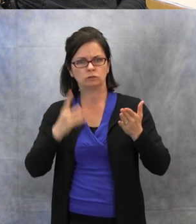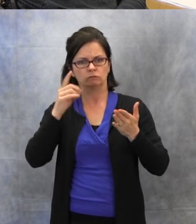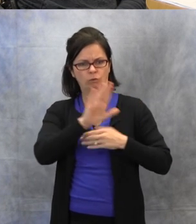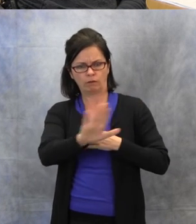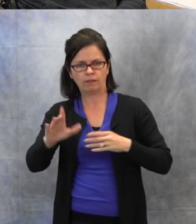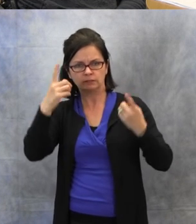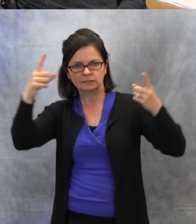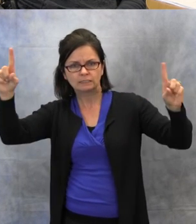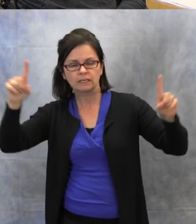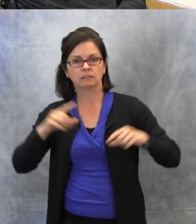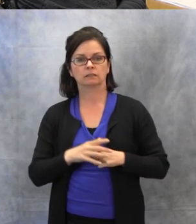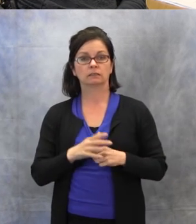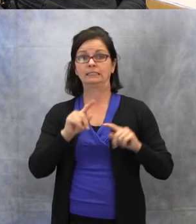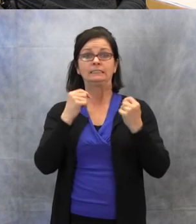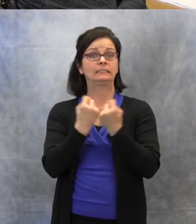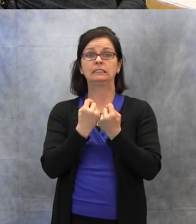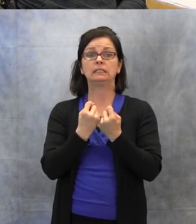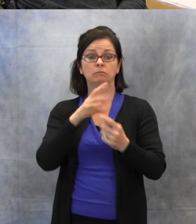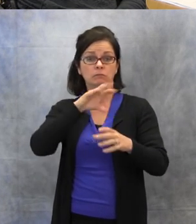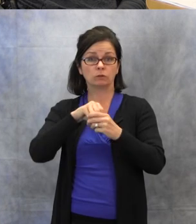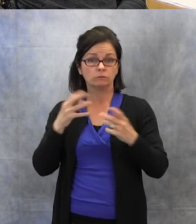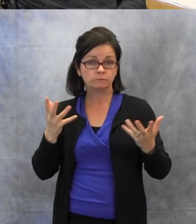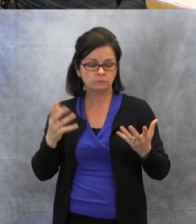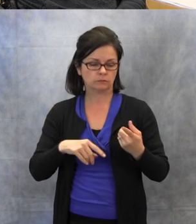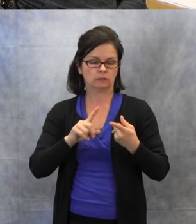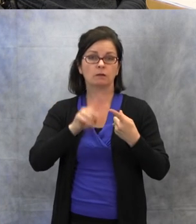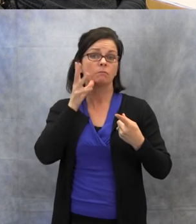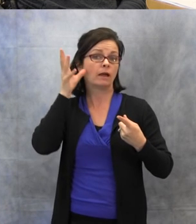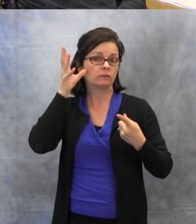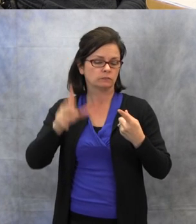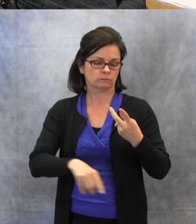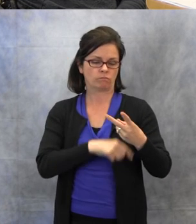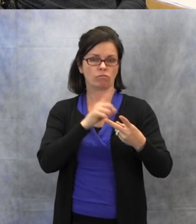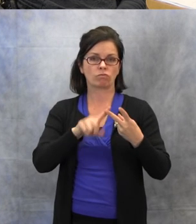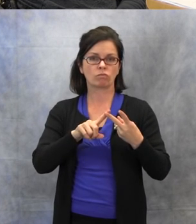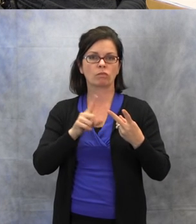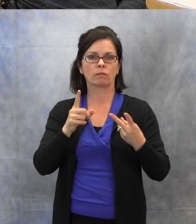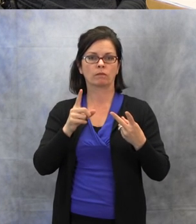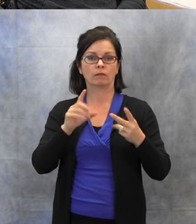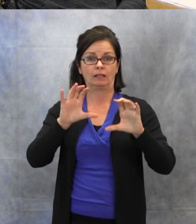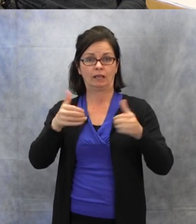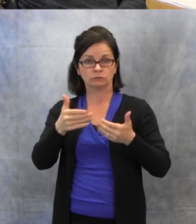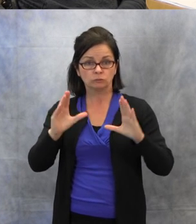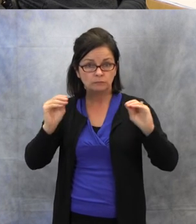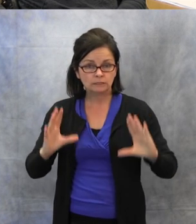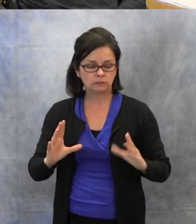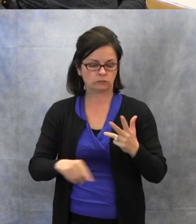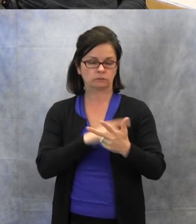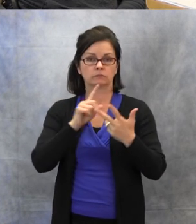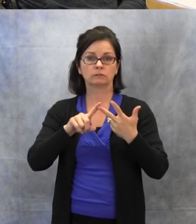The team, of course, would consist of the parents, the classroom teacher, the teacher of the Deaf